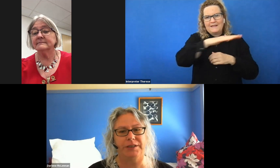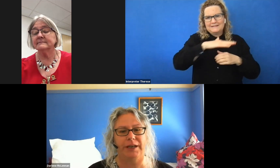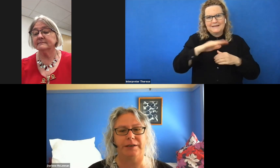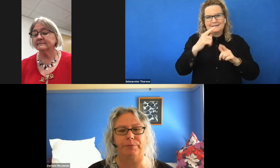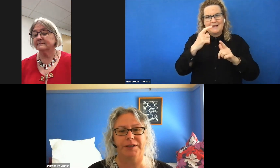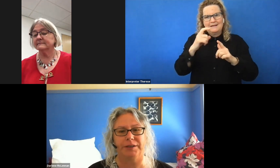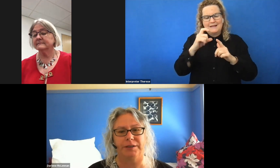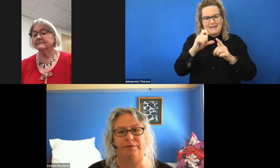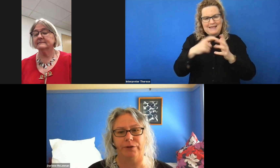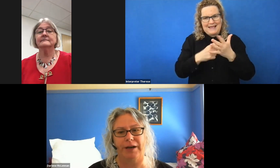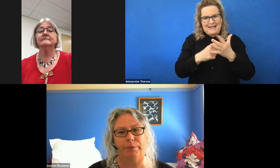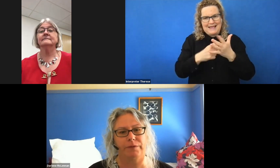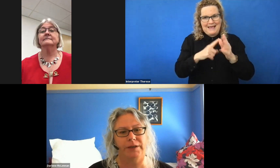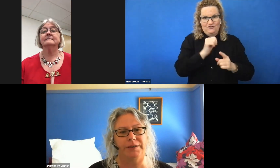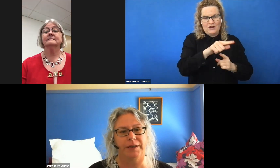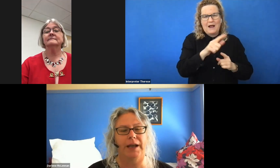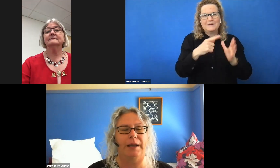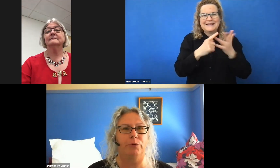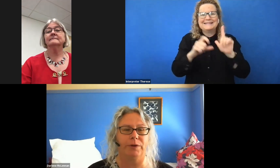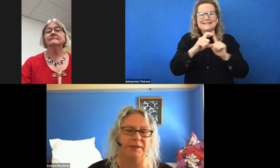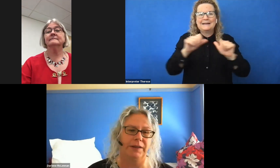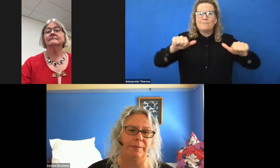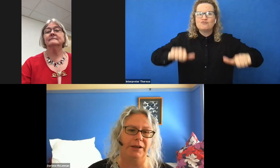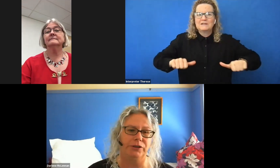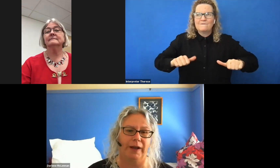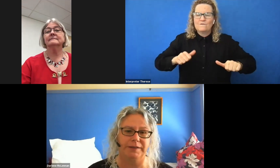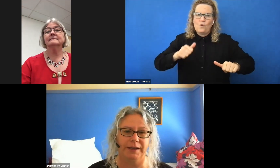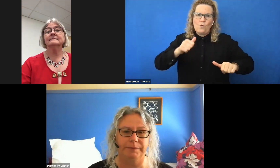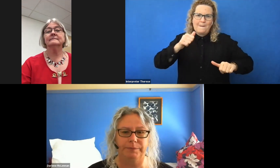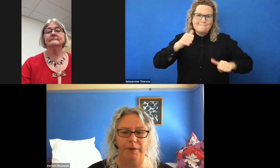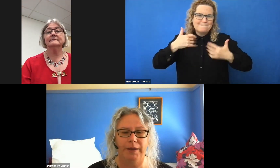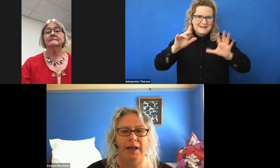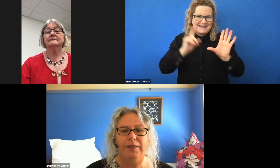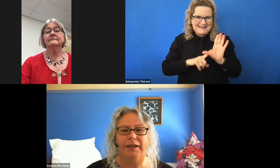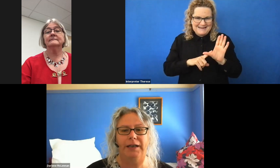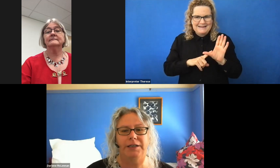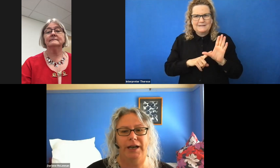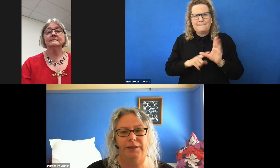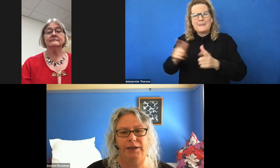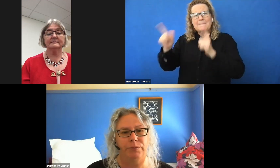ATEND President for a number of years, and more recently the Manager of ADCET. The collegiality,